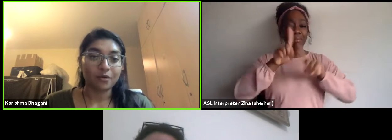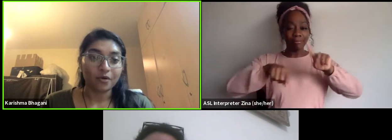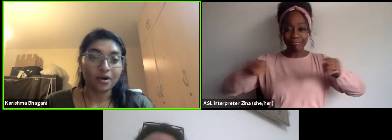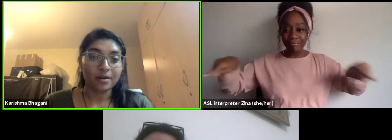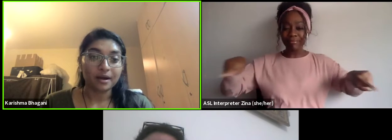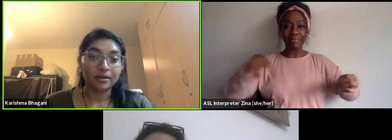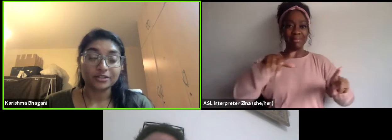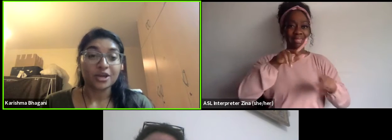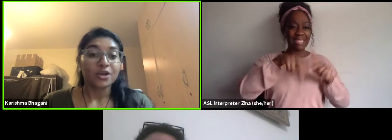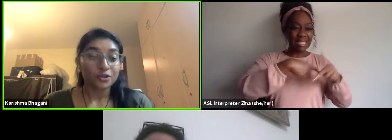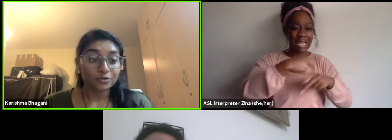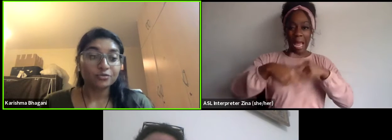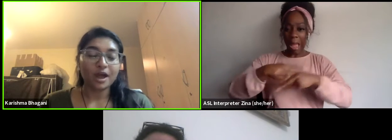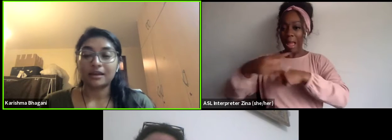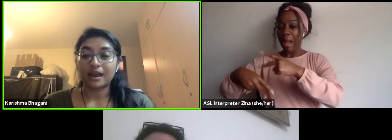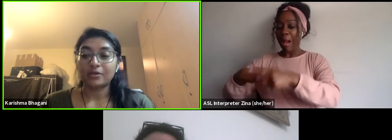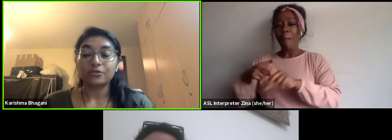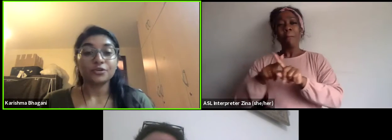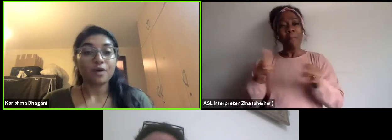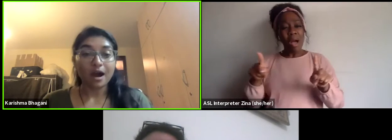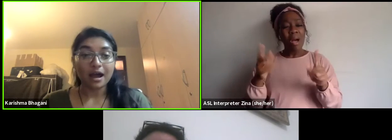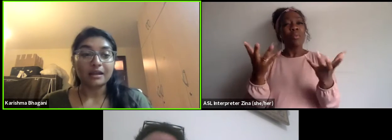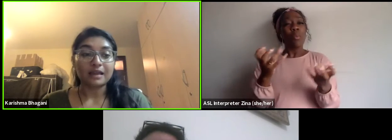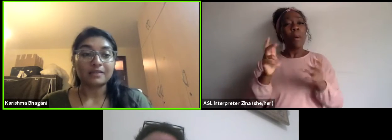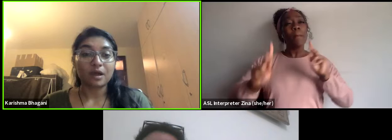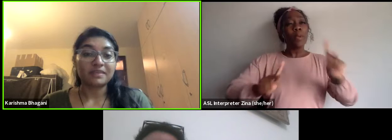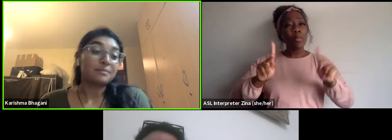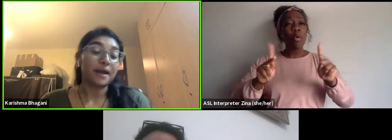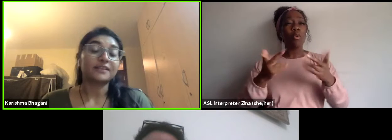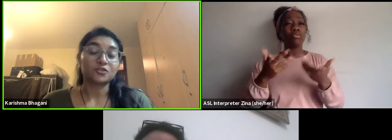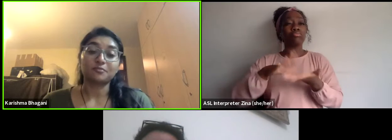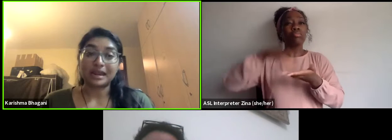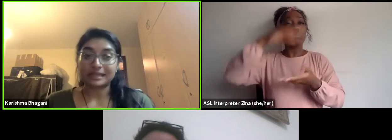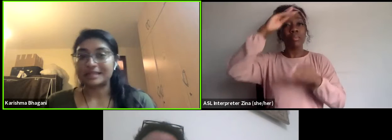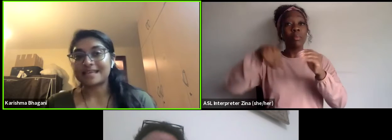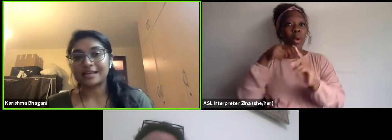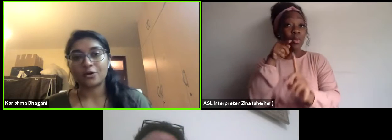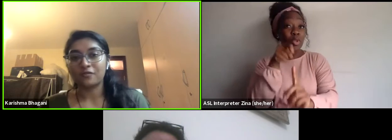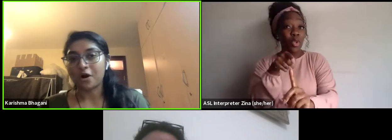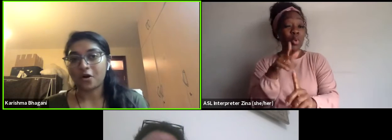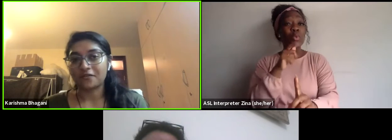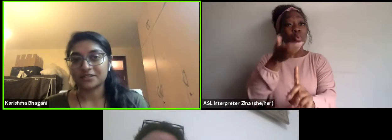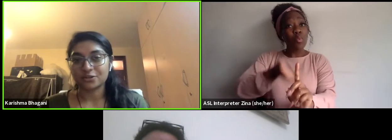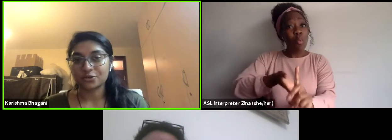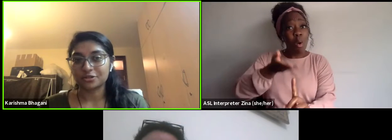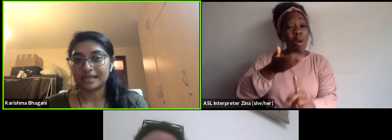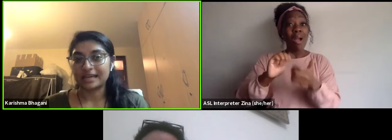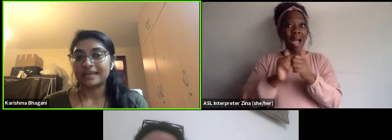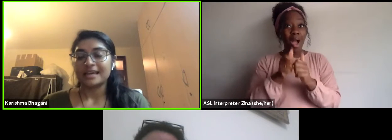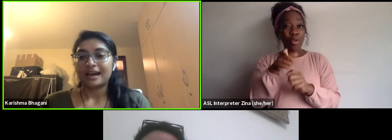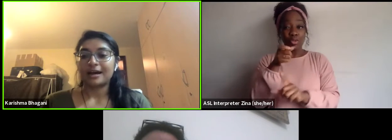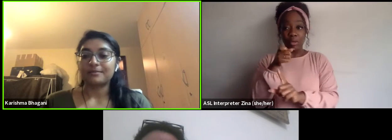more about you and who you are and the impact that you've made in the sector over our conversation today.